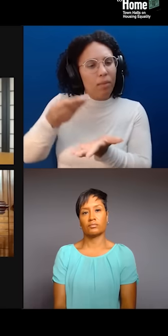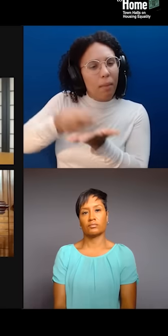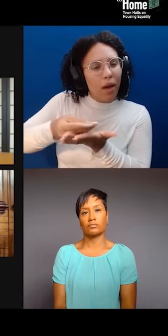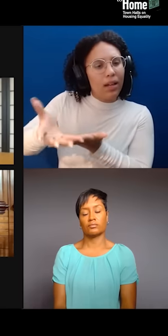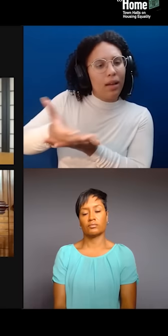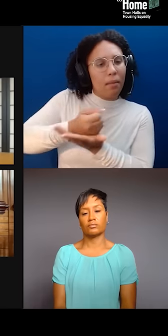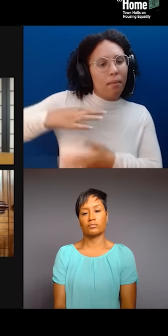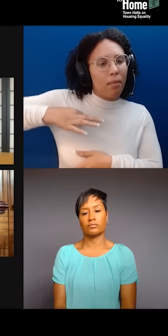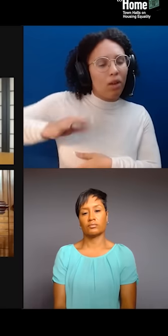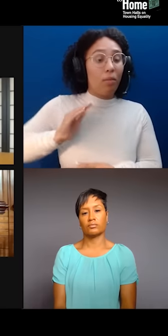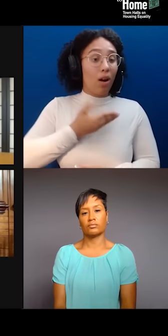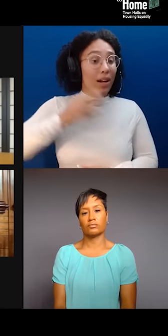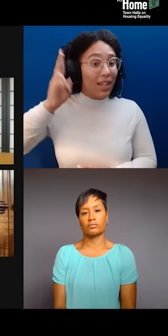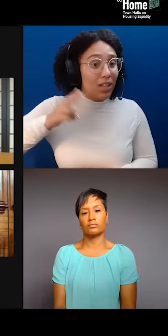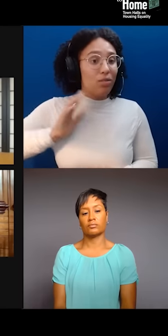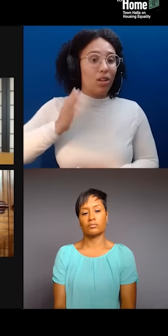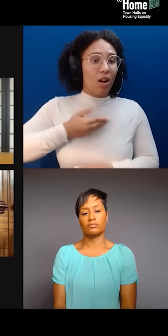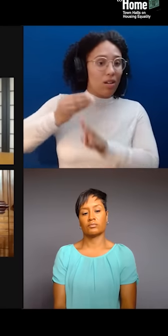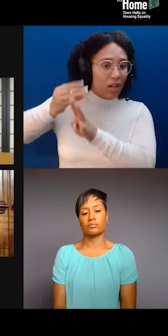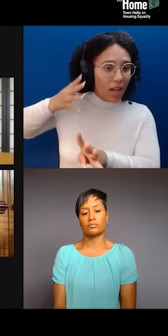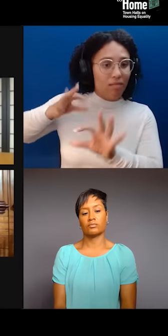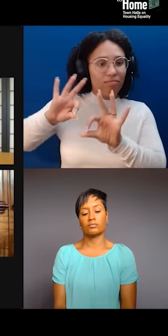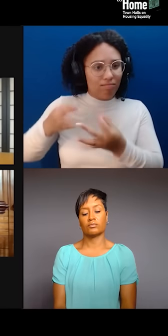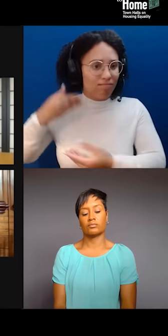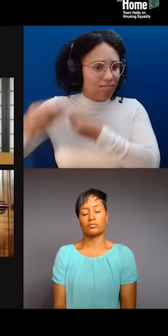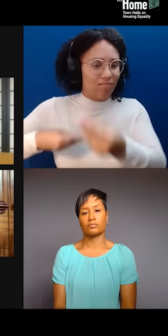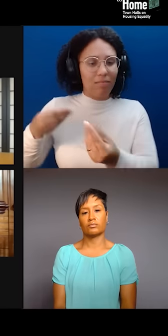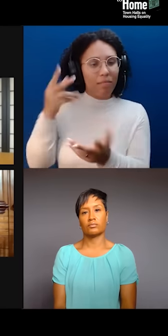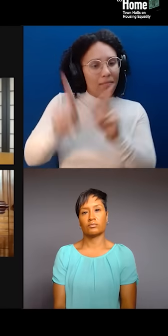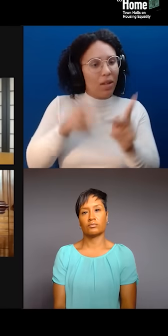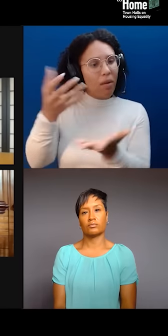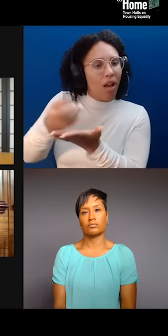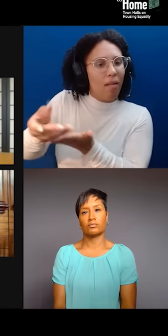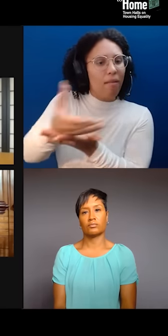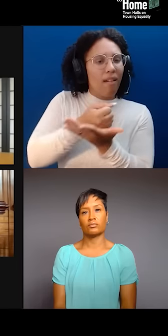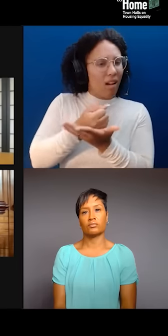Hmm, hmm. Wow. A lot of power there. Thank you both. Thank you both. I'm looking at the clock.